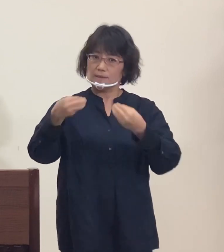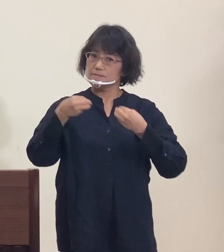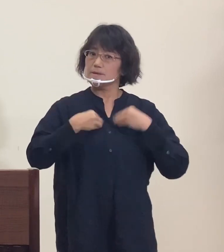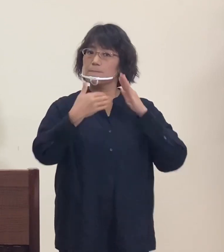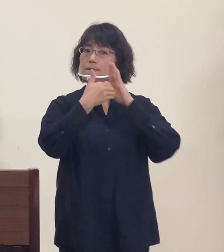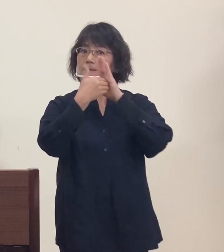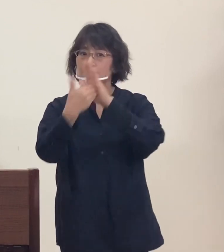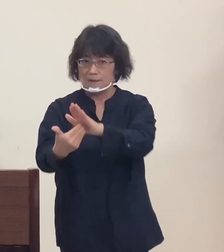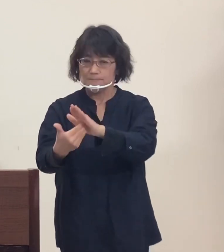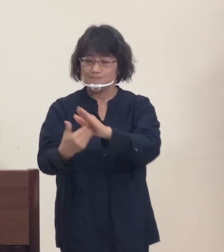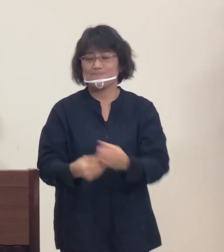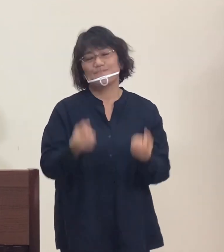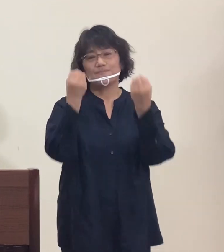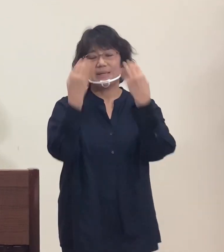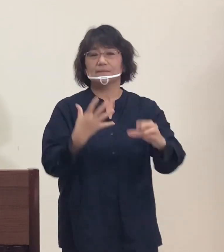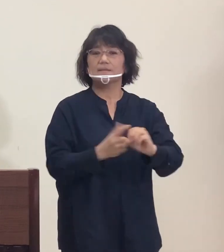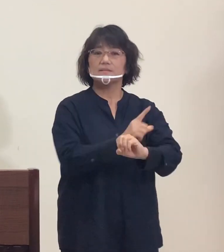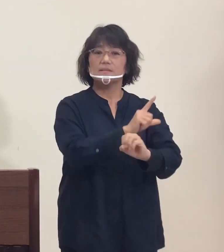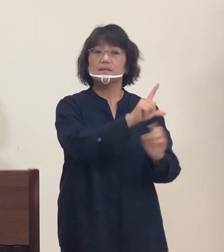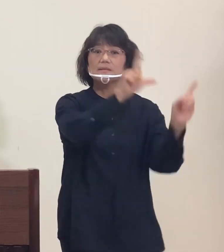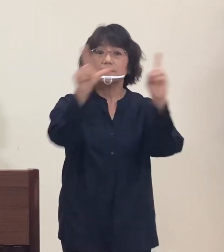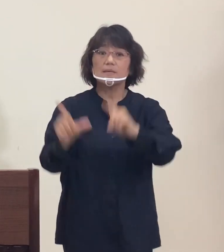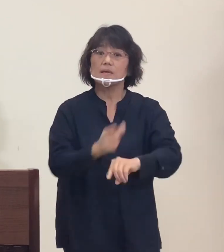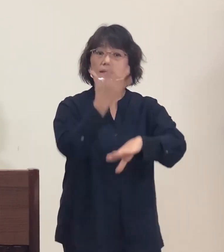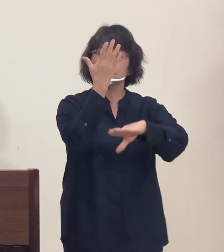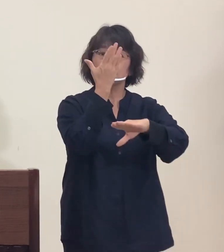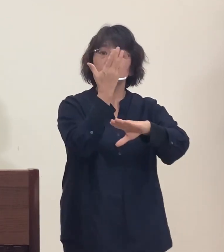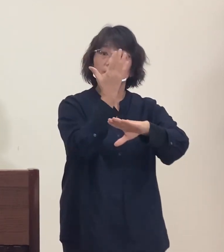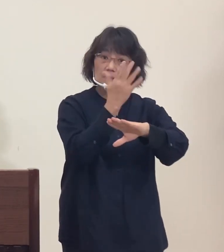and adhering to the 'New Normal'